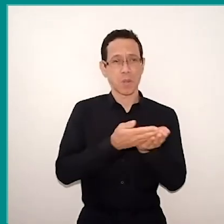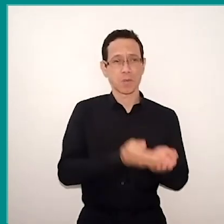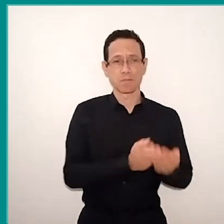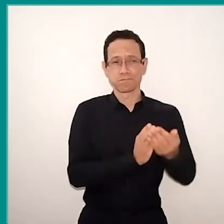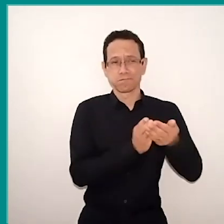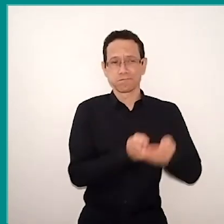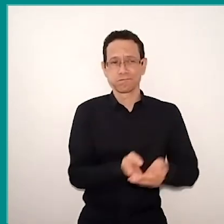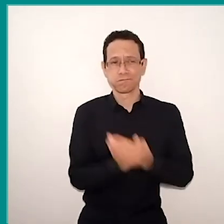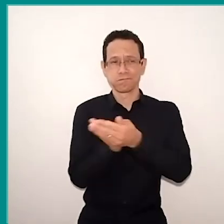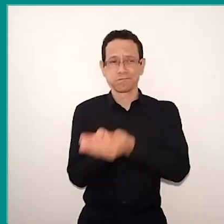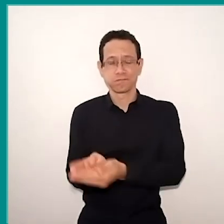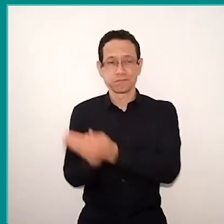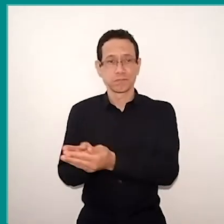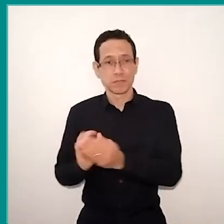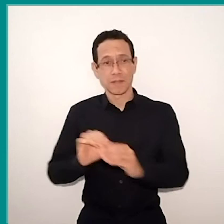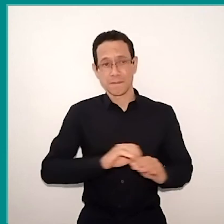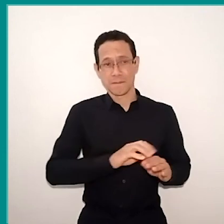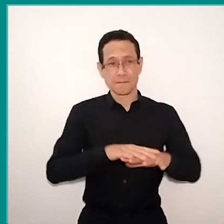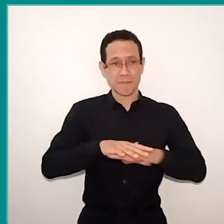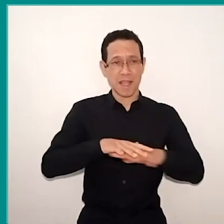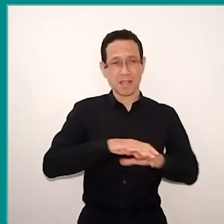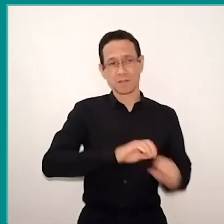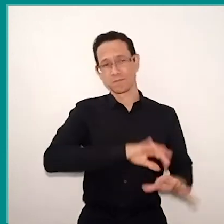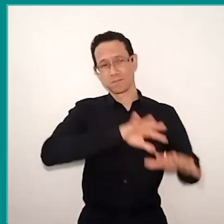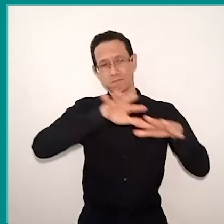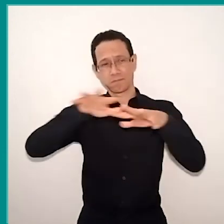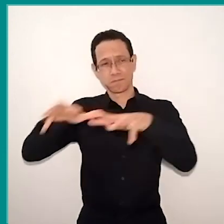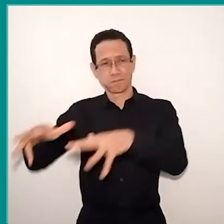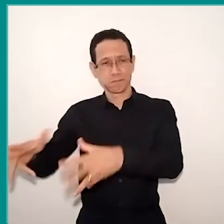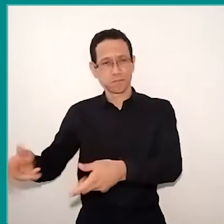have cell phones, laptops, so, it's this idea,